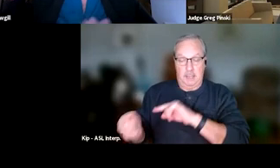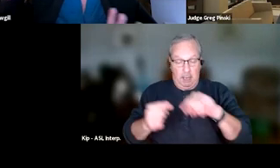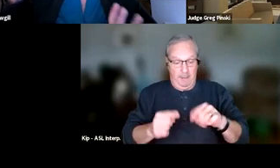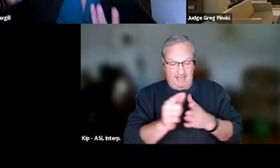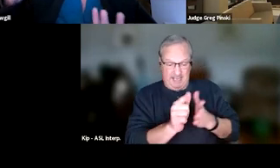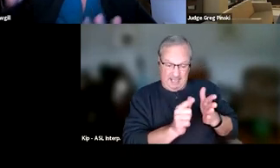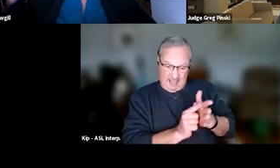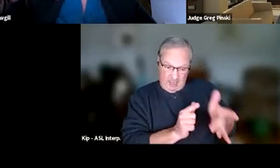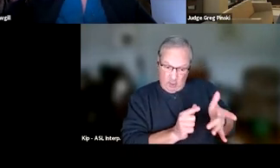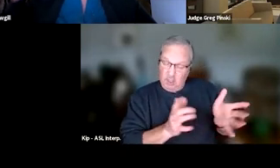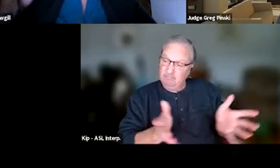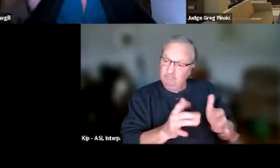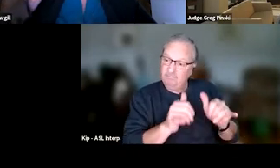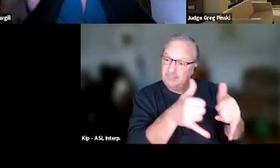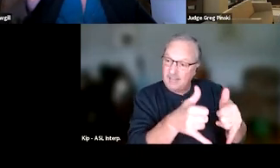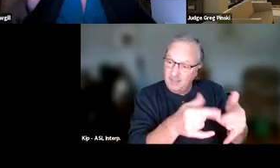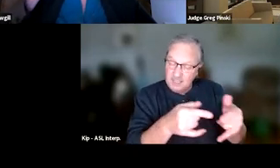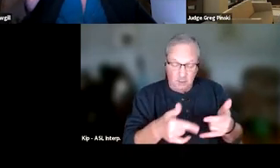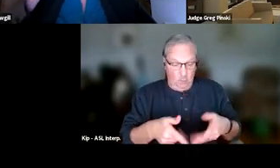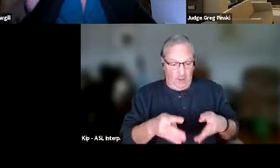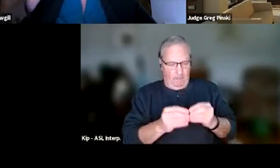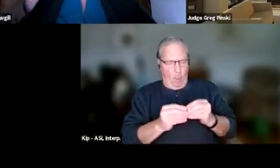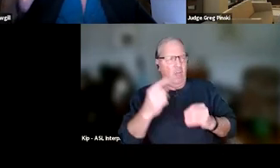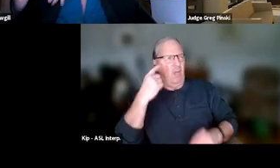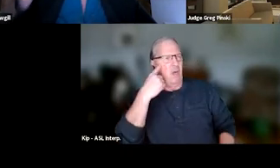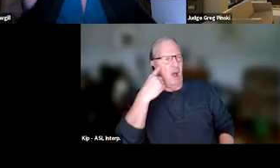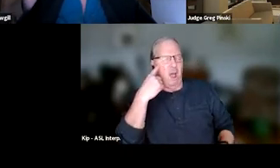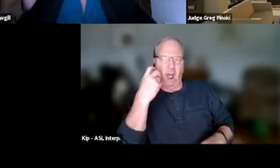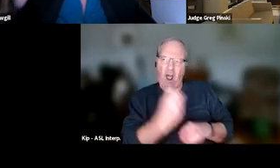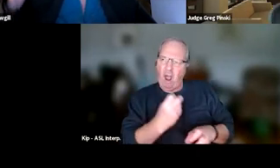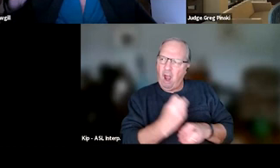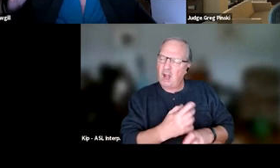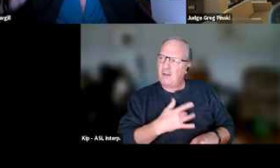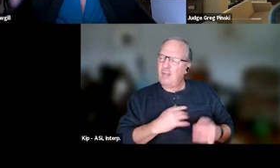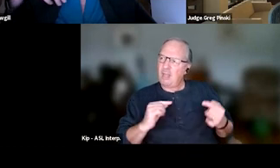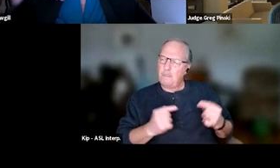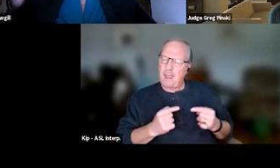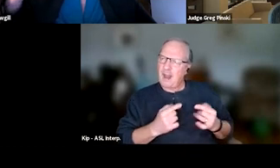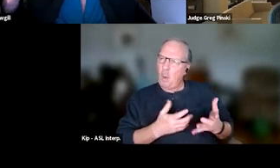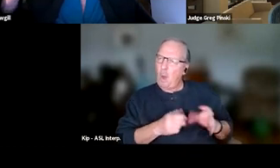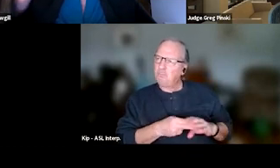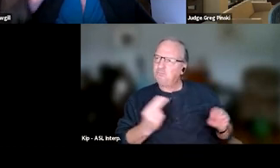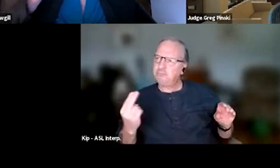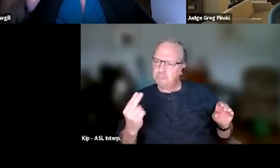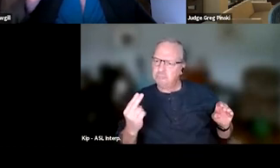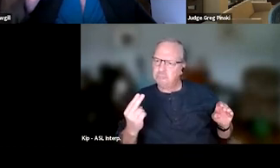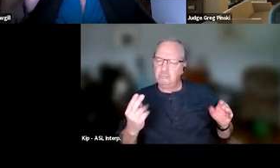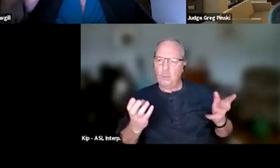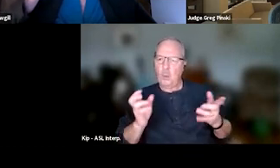and then they're like, "Whoa, this is way more than I thought, and this is hard, and I'm feeling pain, and I want out." Well, we don't want it to be easy for them to get out,